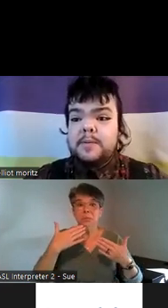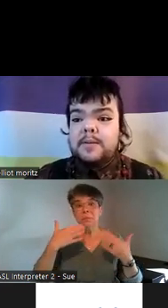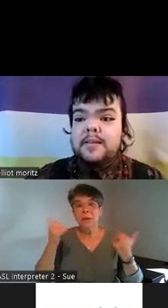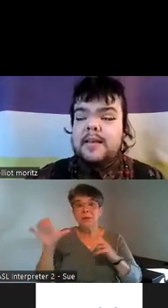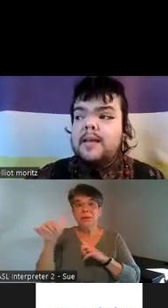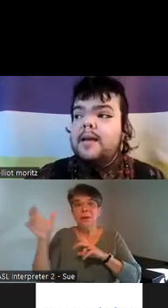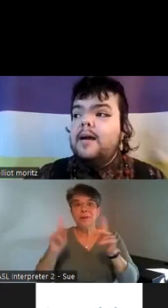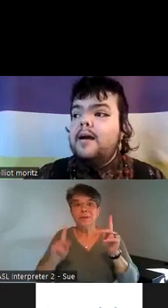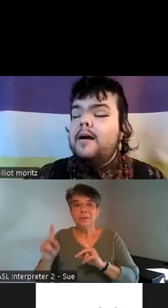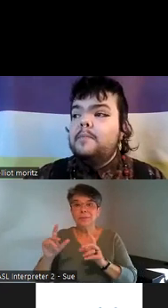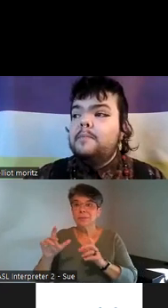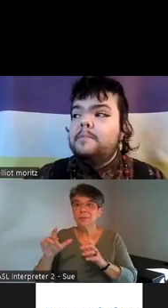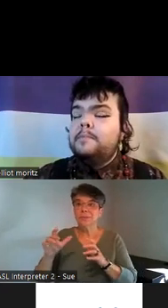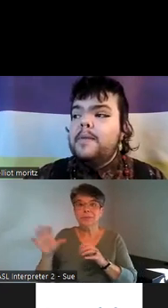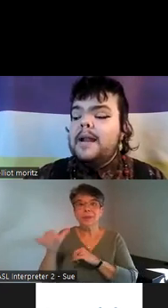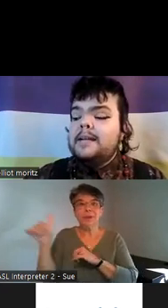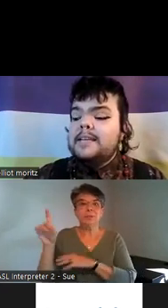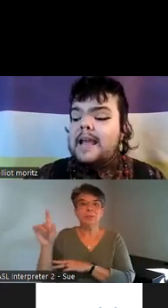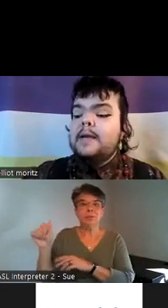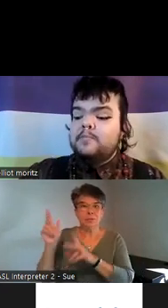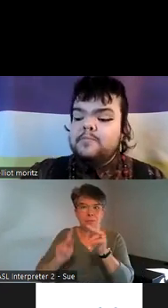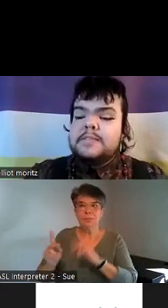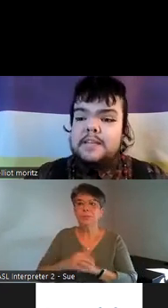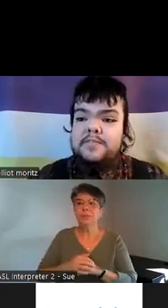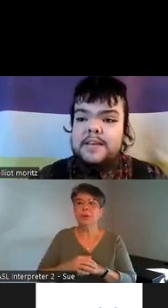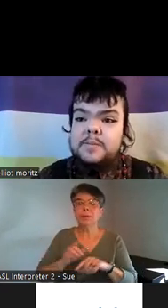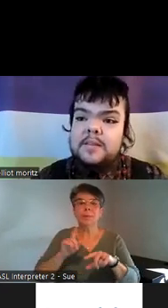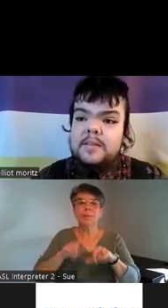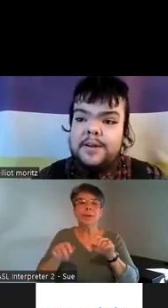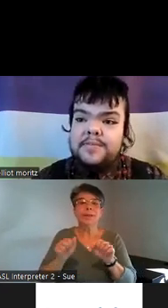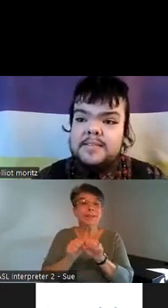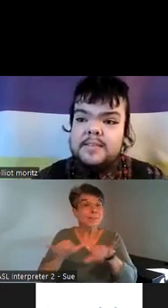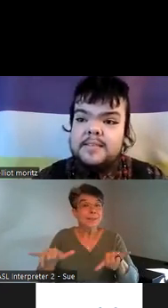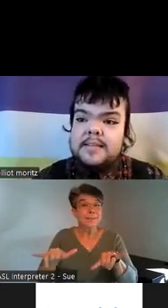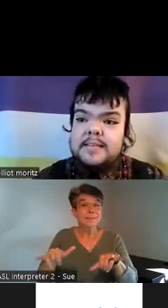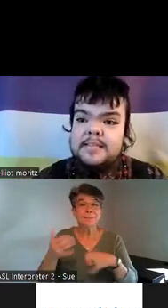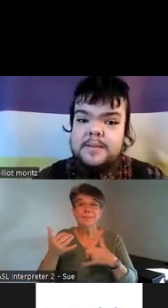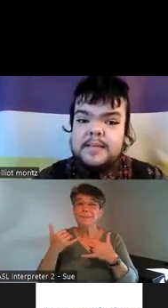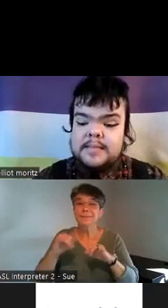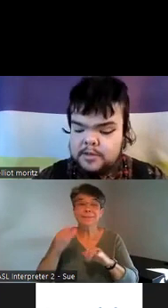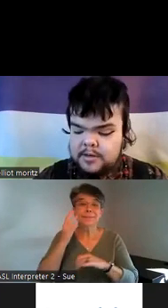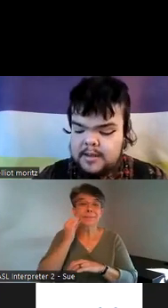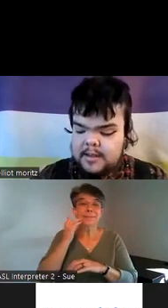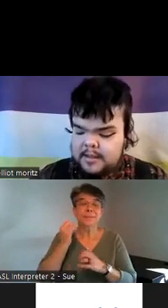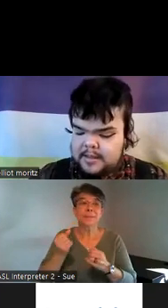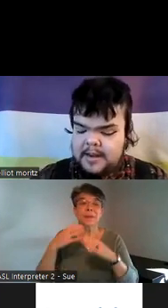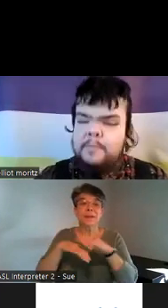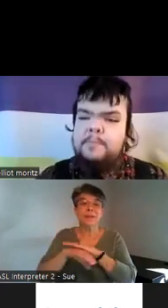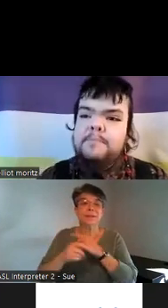people and yet I'm still faced with a lot of this these inaccessibility that are that are